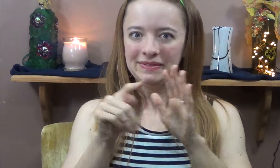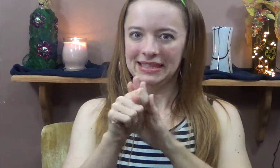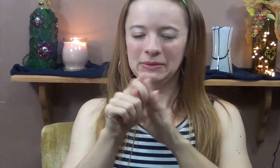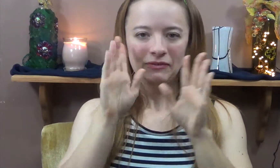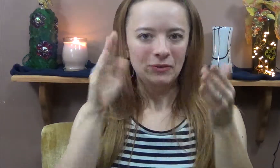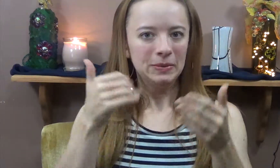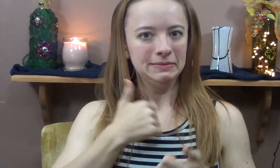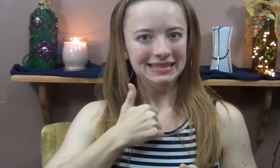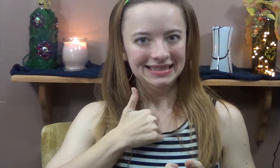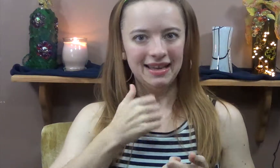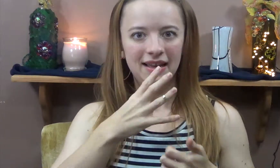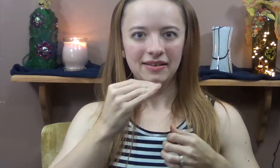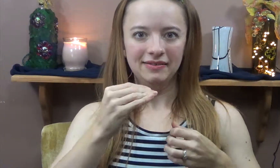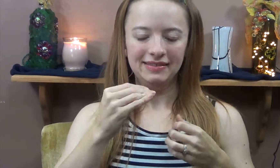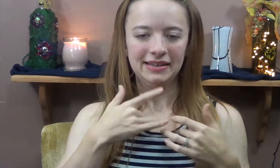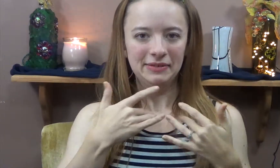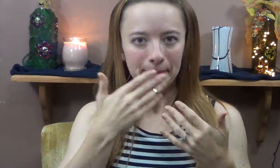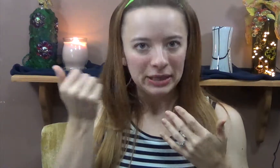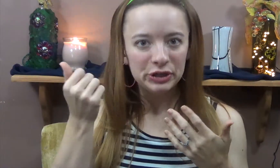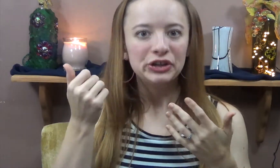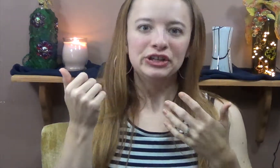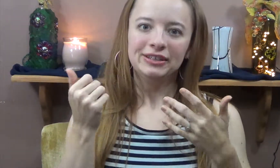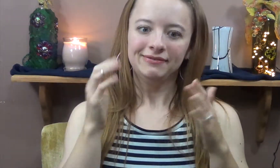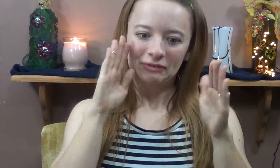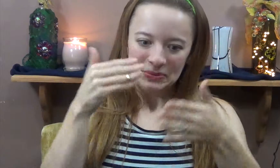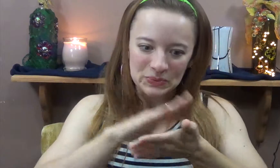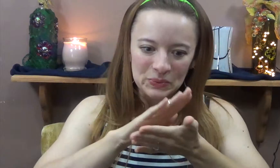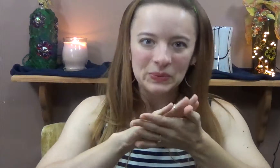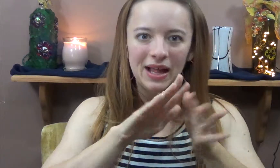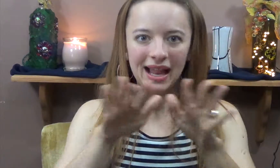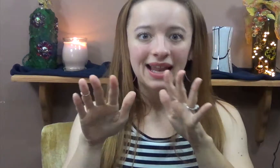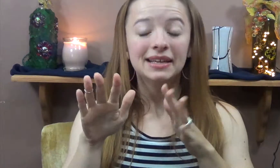a little while I would just not make any videos. I apologize for that. You know